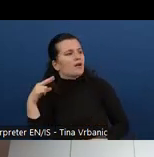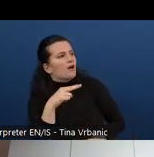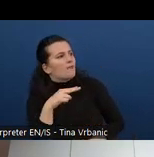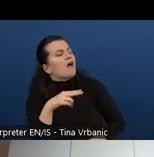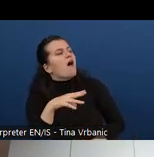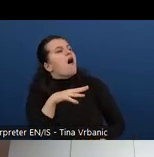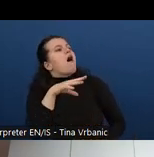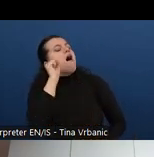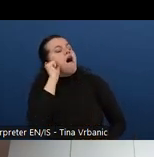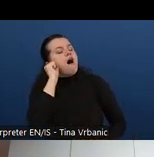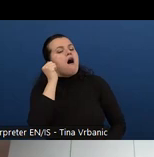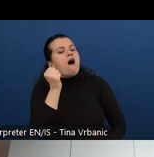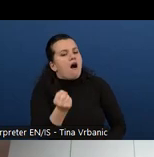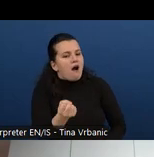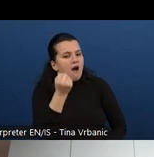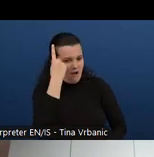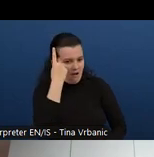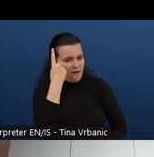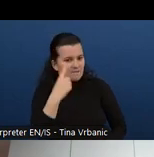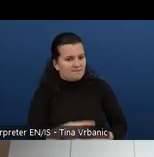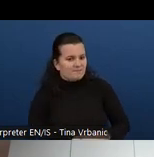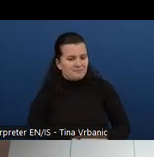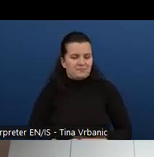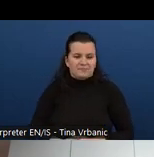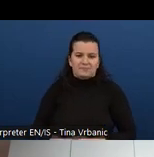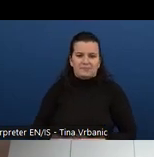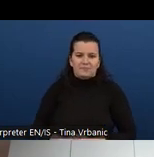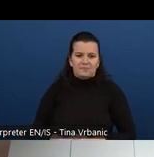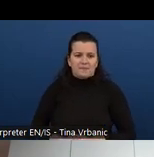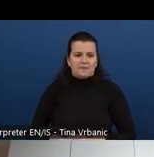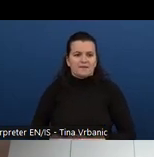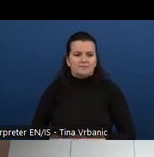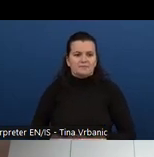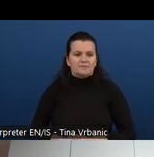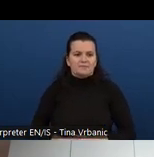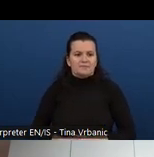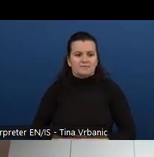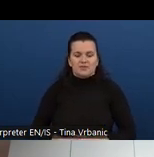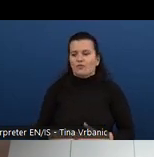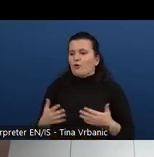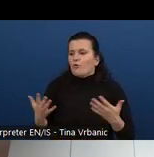talk about, about what is really what we are talking about when we say accessibility.